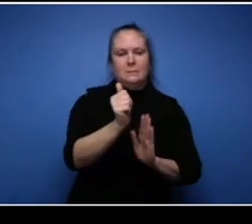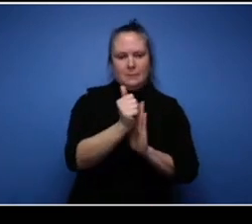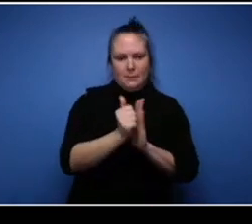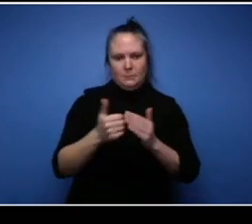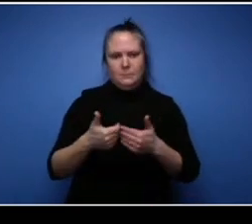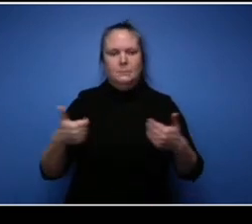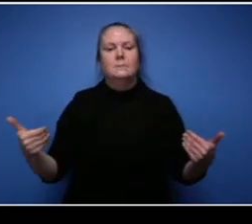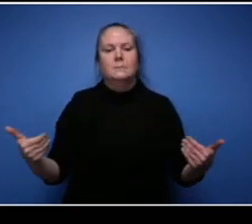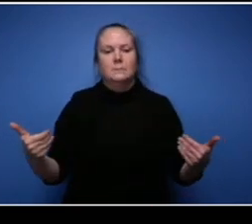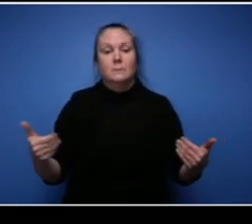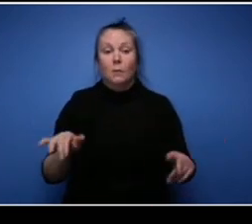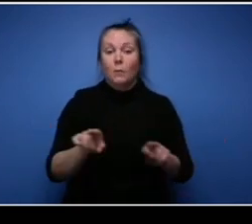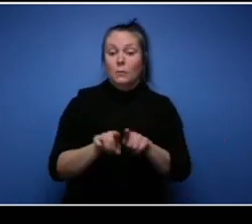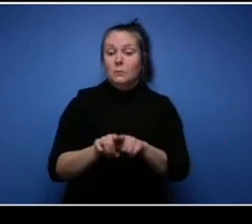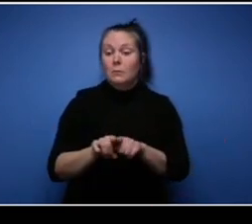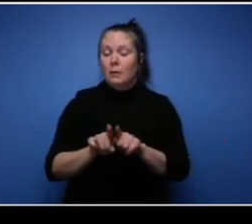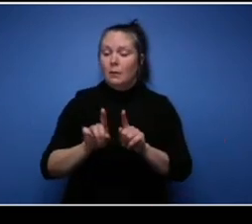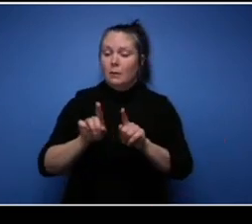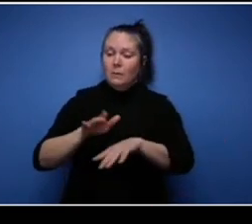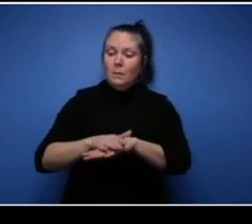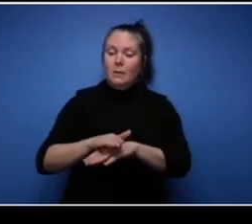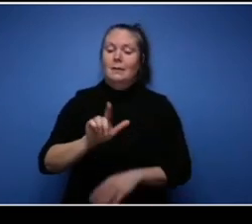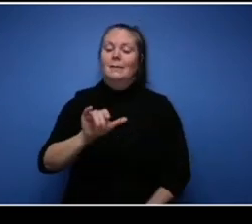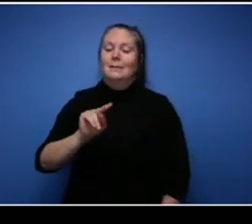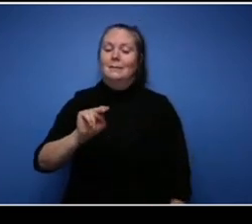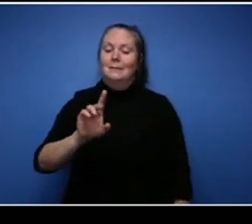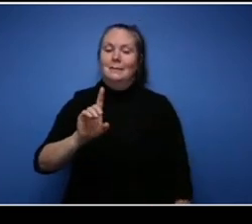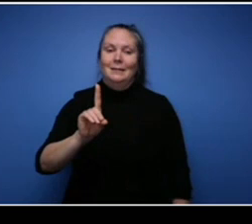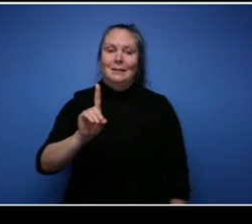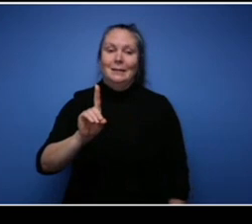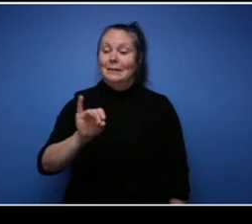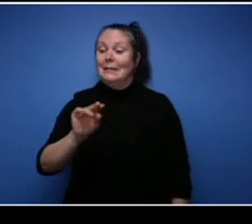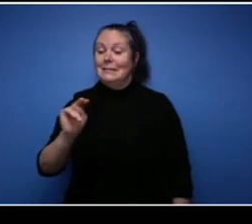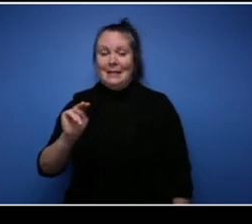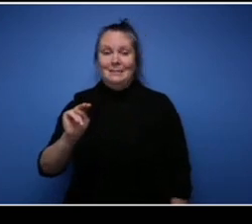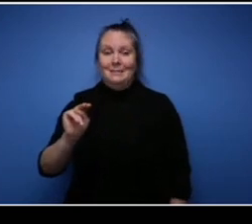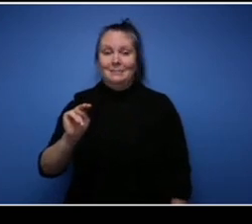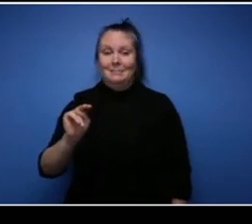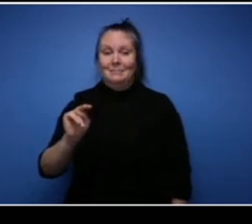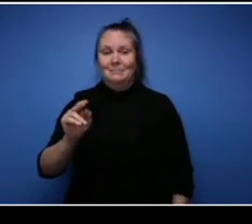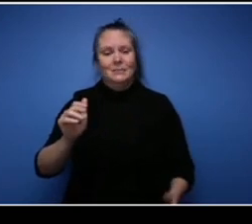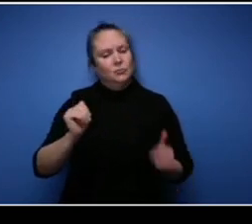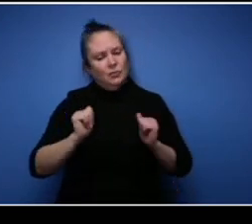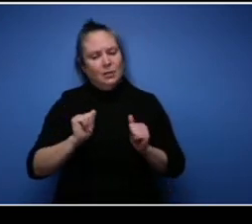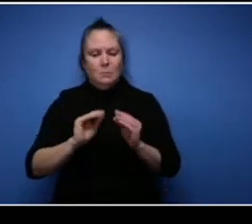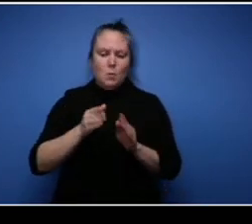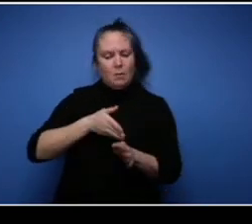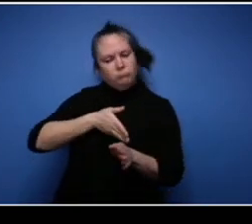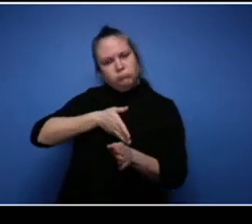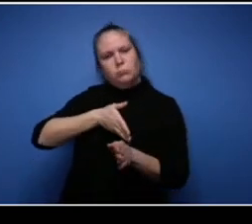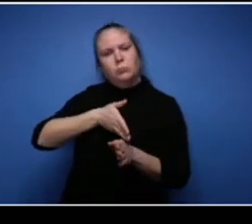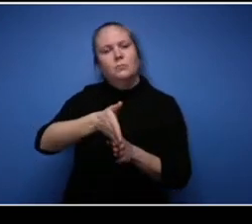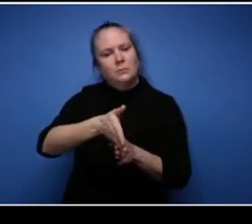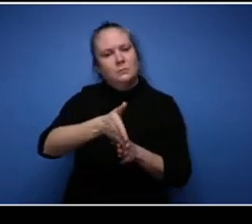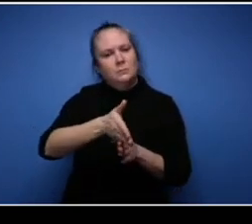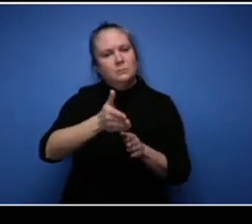if you're looking for somebody don't put it on Facebook, put it on Indeed. Just be more professional on that side of things than the social side of things right You know which